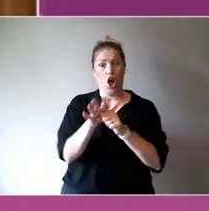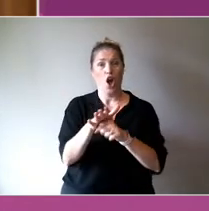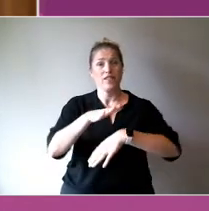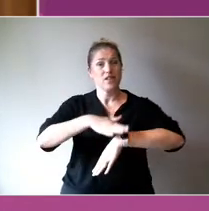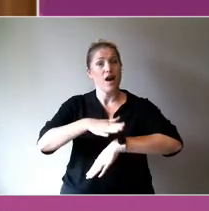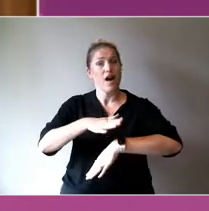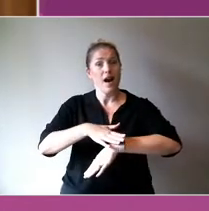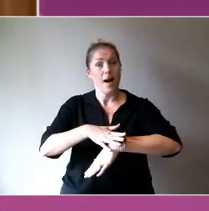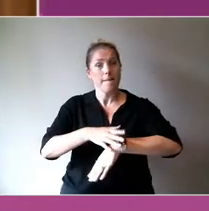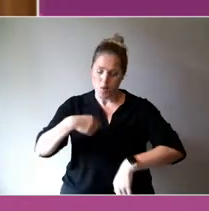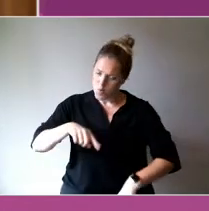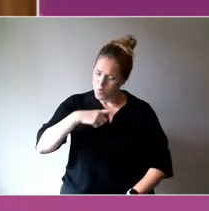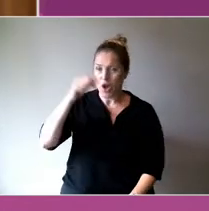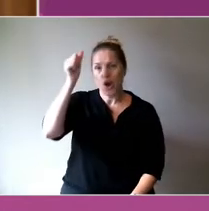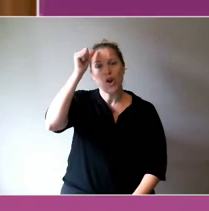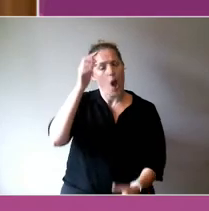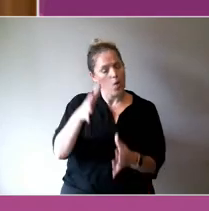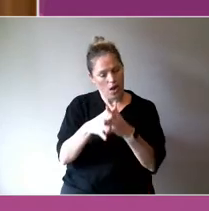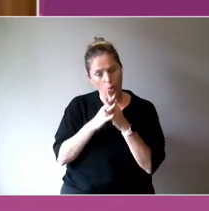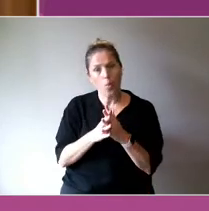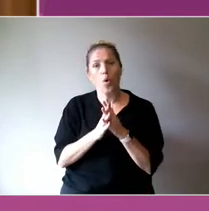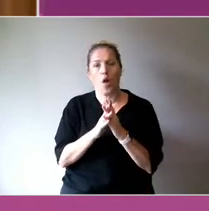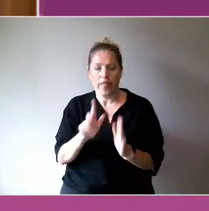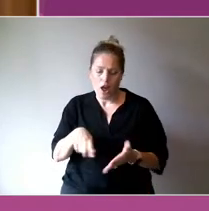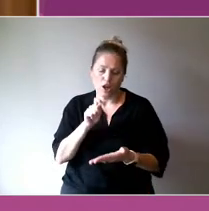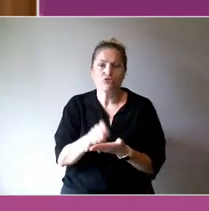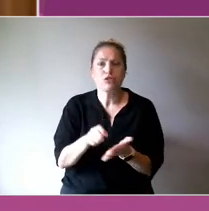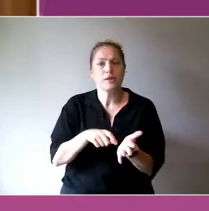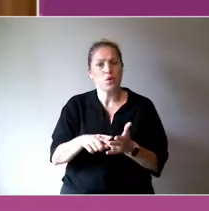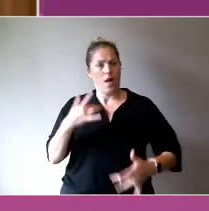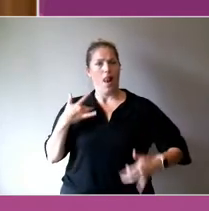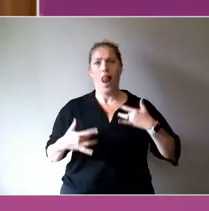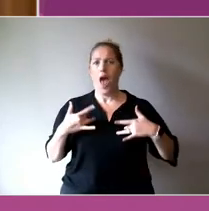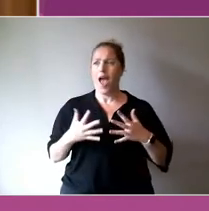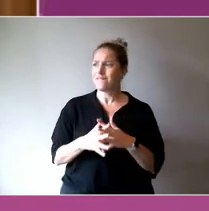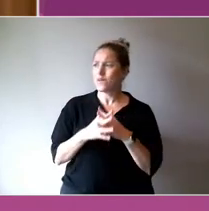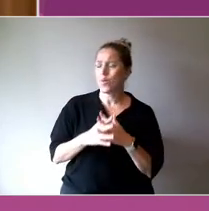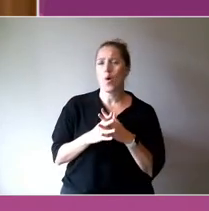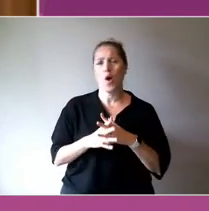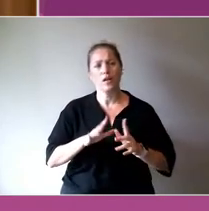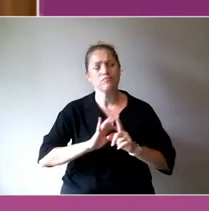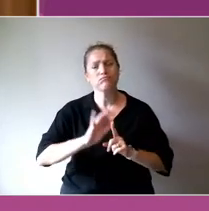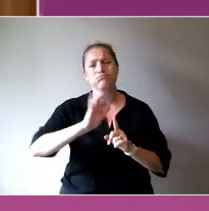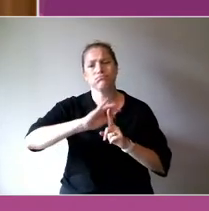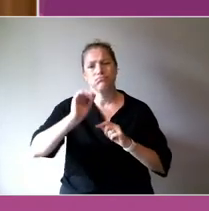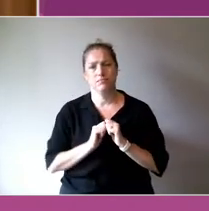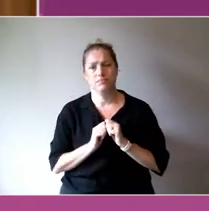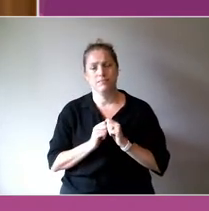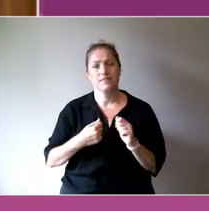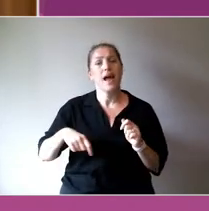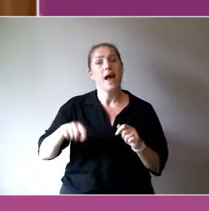quality of life and finding roots to provide all Australians with access to such benefits